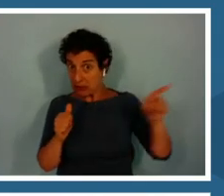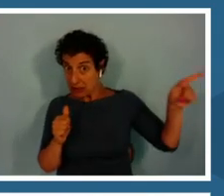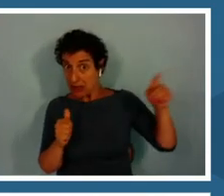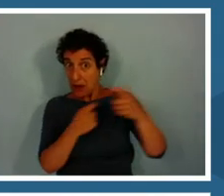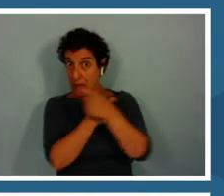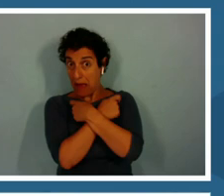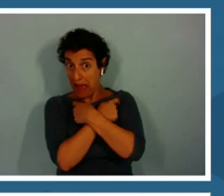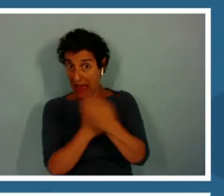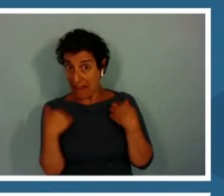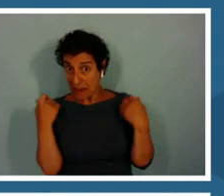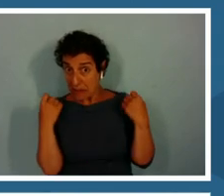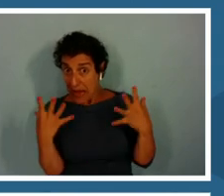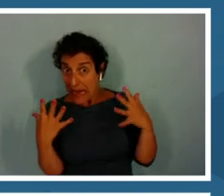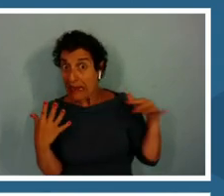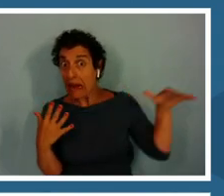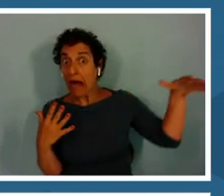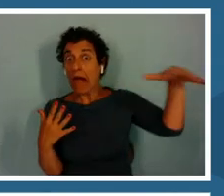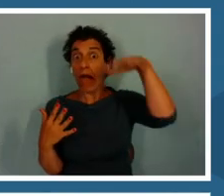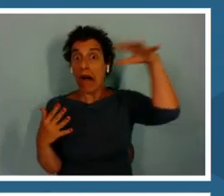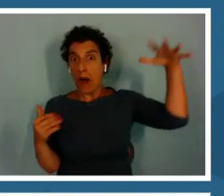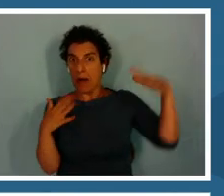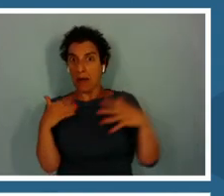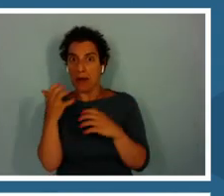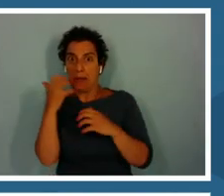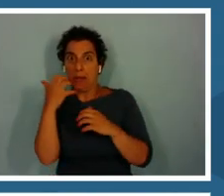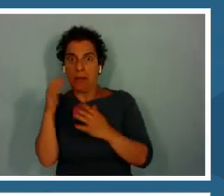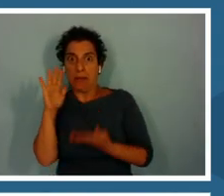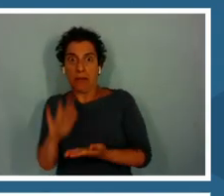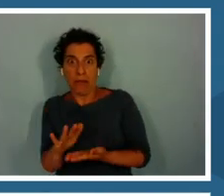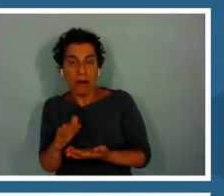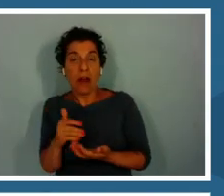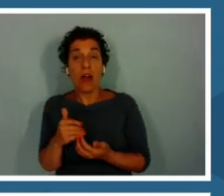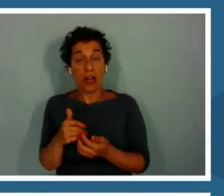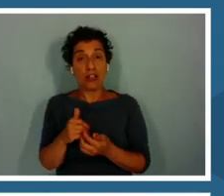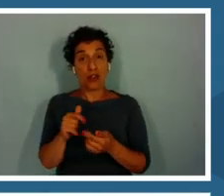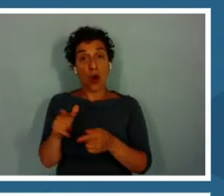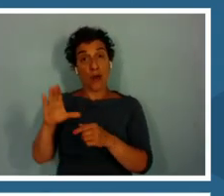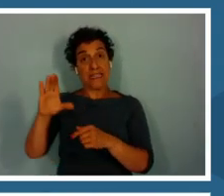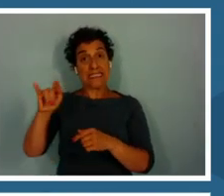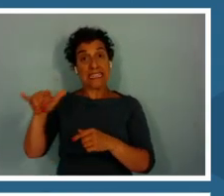Dr. page has this really great study about how city frogs have this much more complex